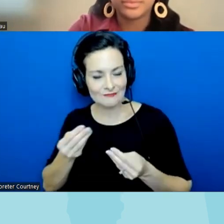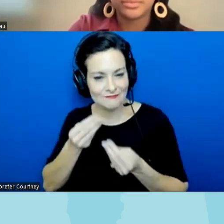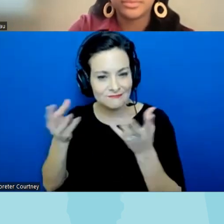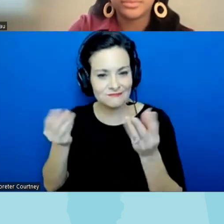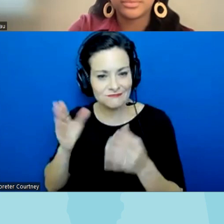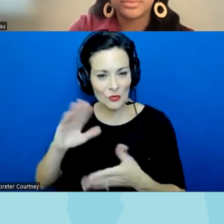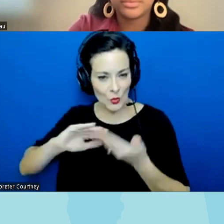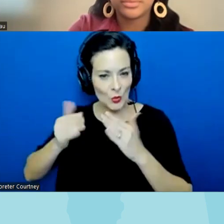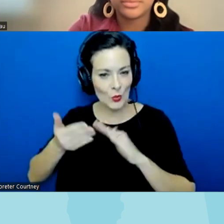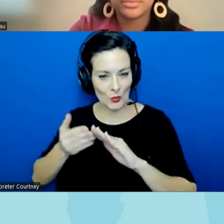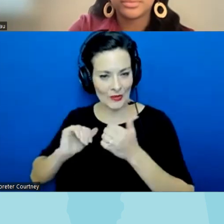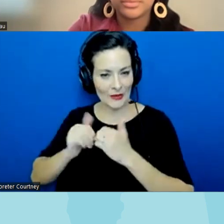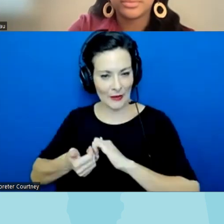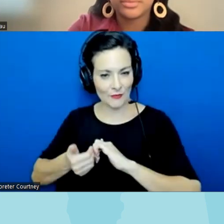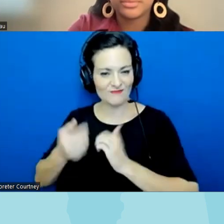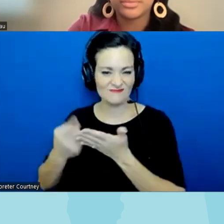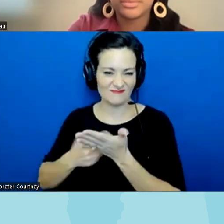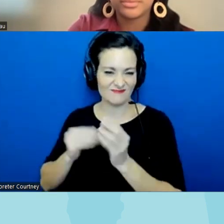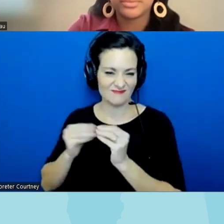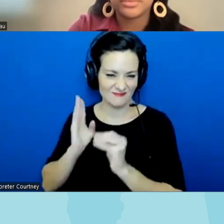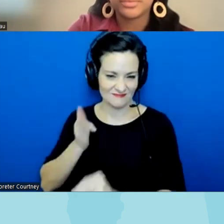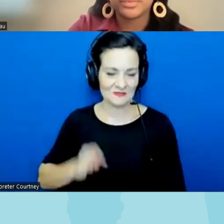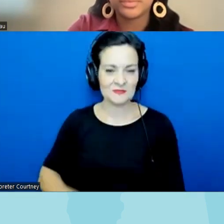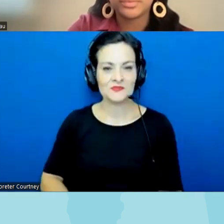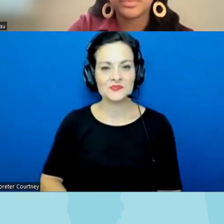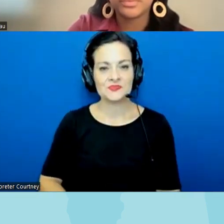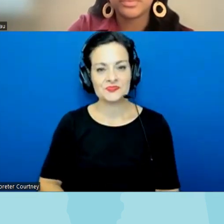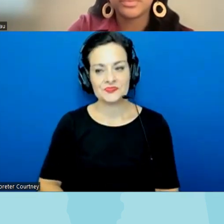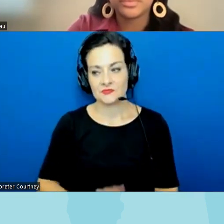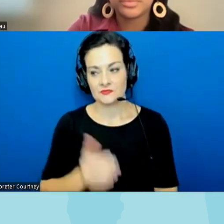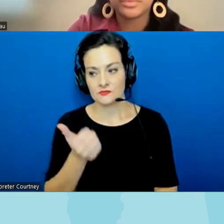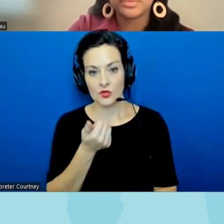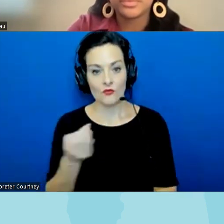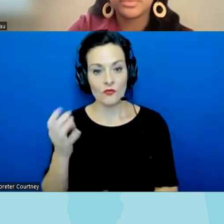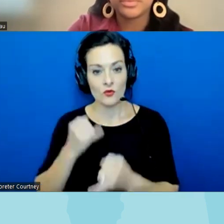and so we'll talk more about that um before we do that just um a couple final questions in the